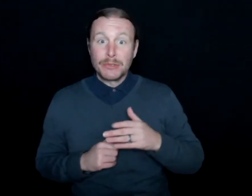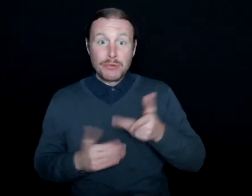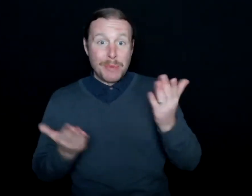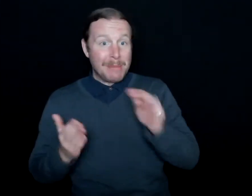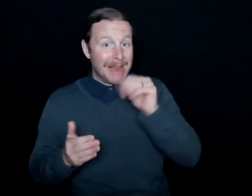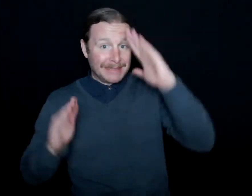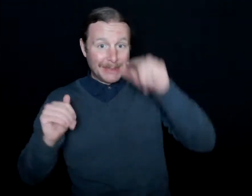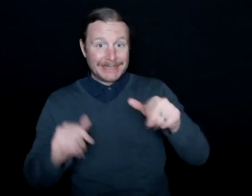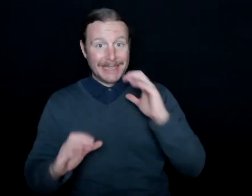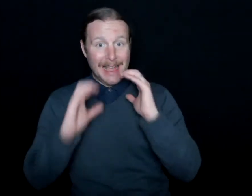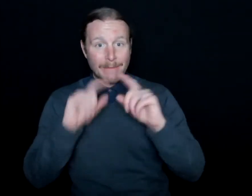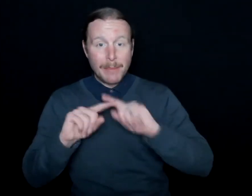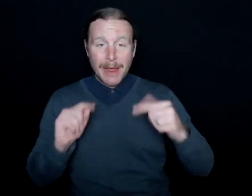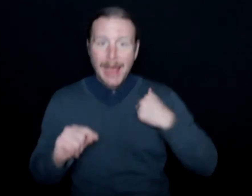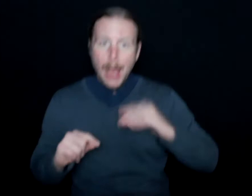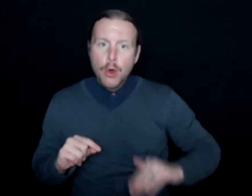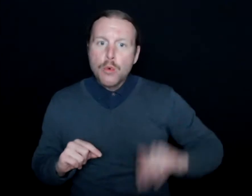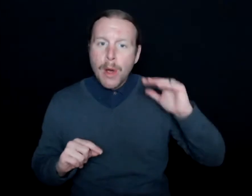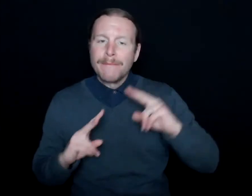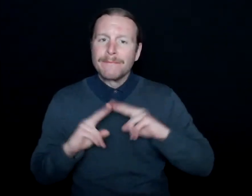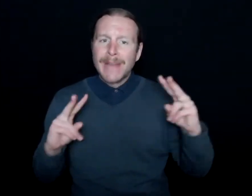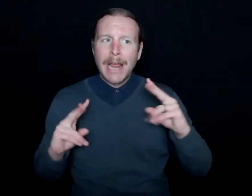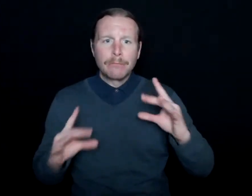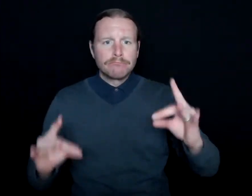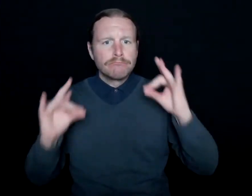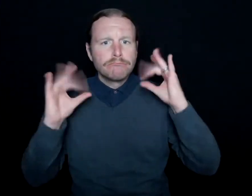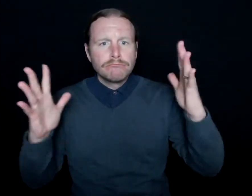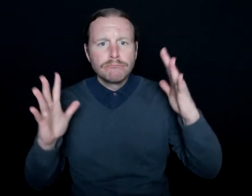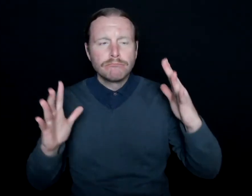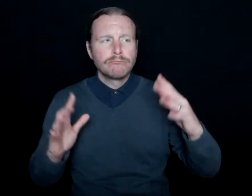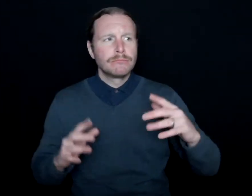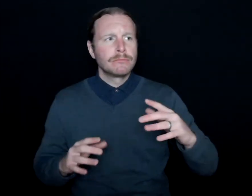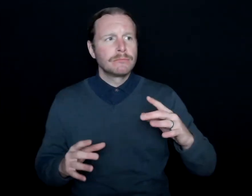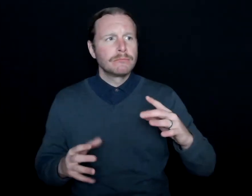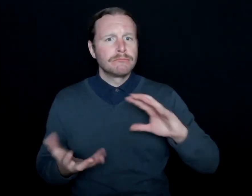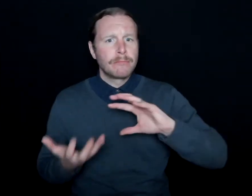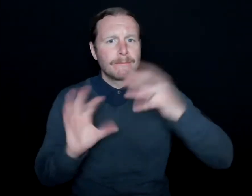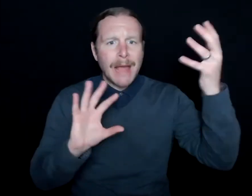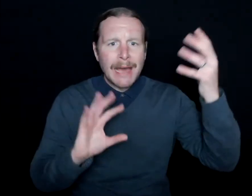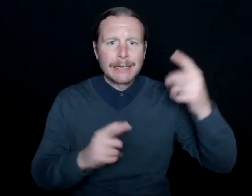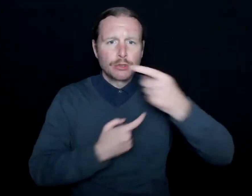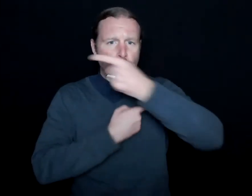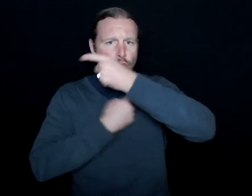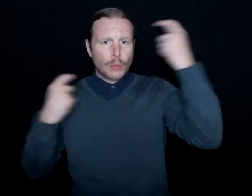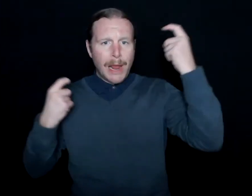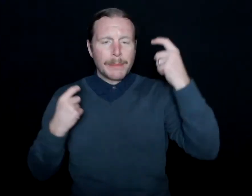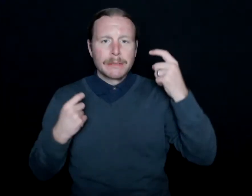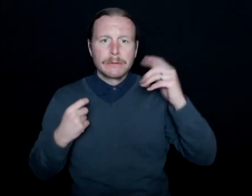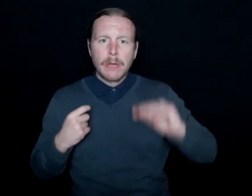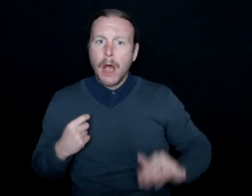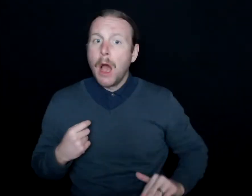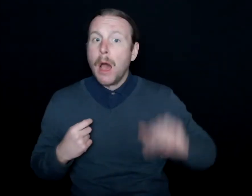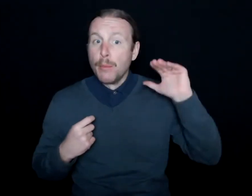but I grew up in a very chaotic, very violent, very traumatic upbringing.